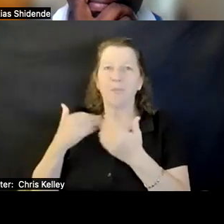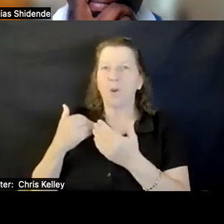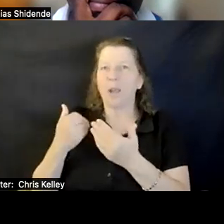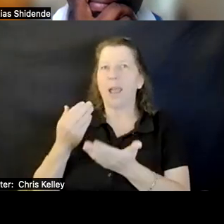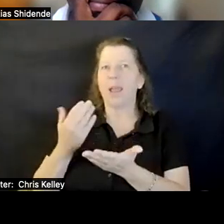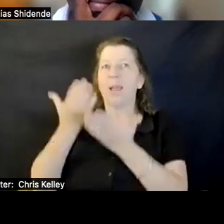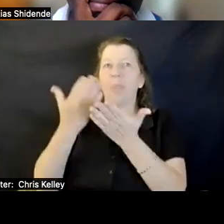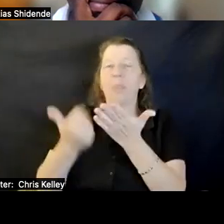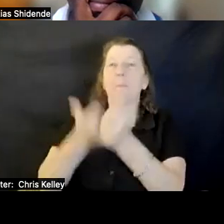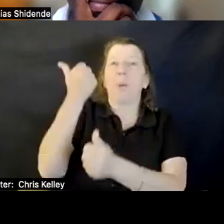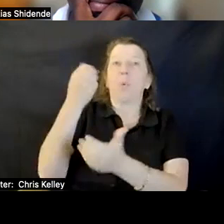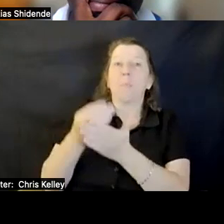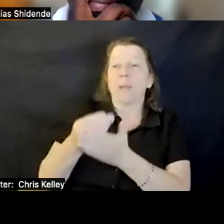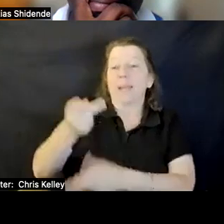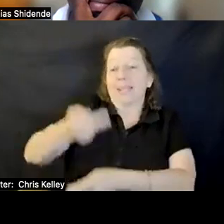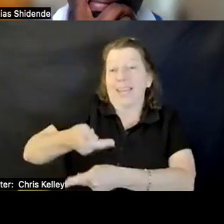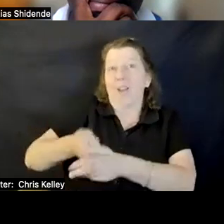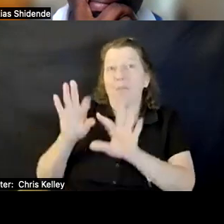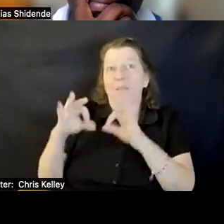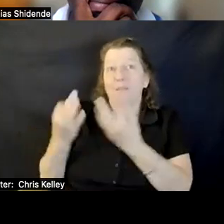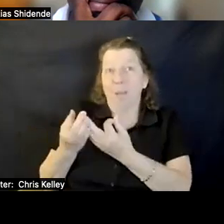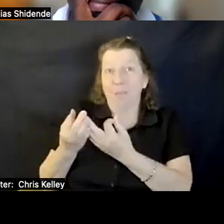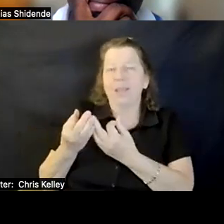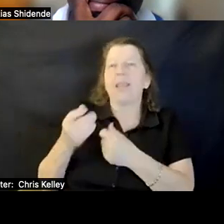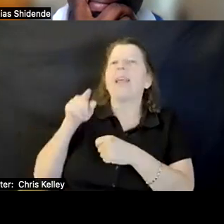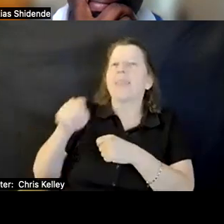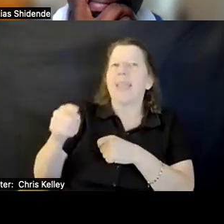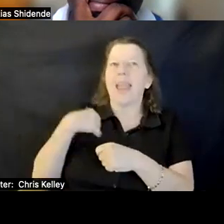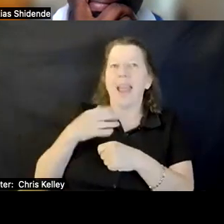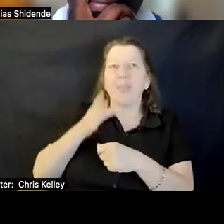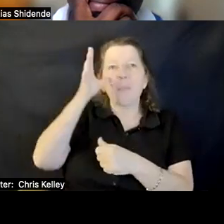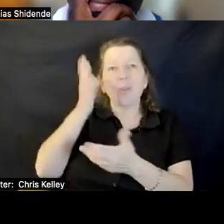AND TOOK CARE OF THE FAMILY WOULD HAVE THE PARENTAL RIGHTS AND EMIGRATE TO IRELAND.